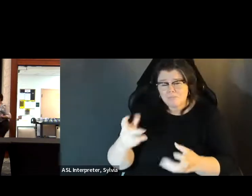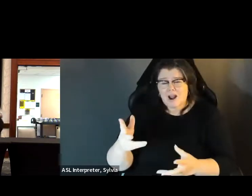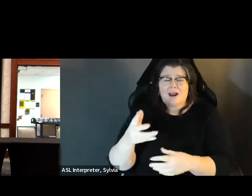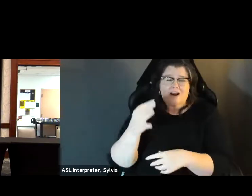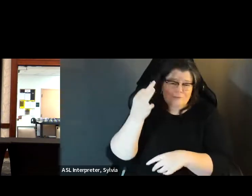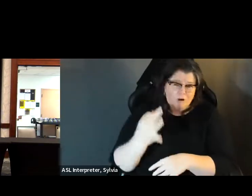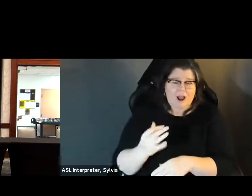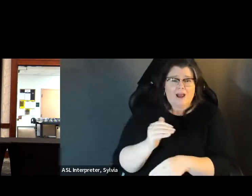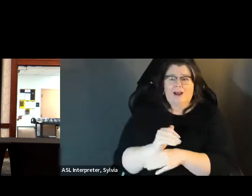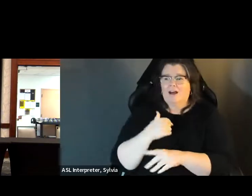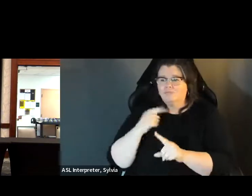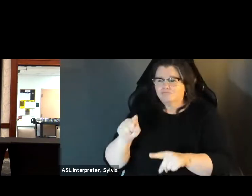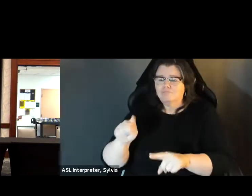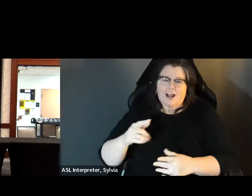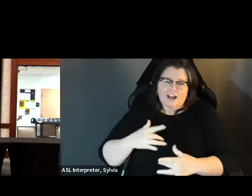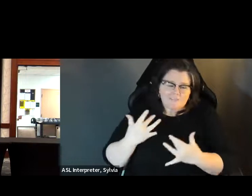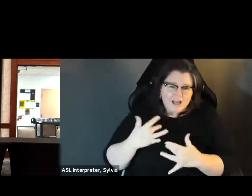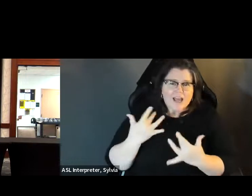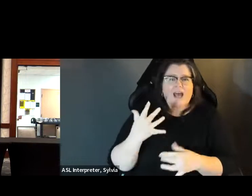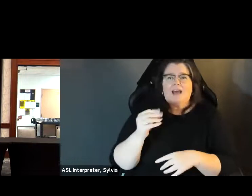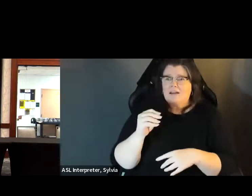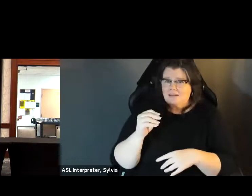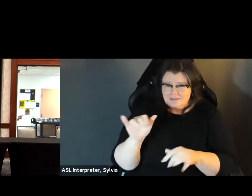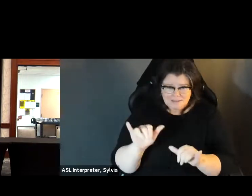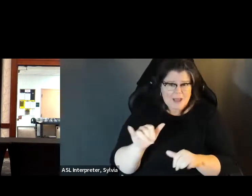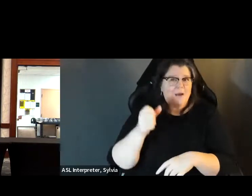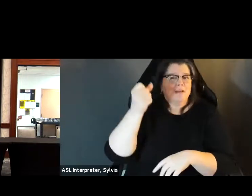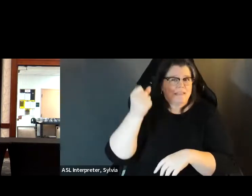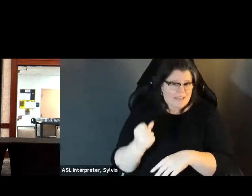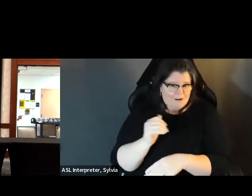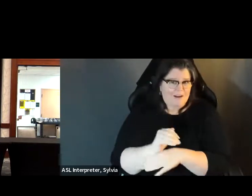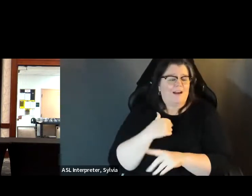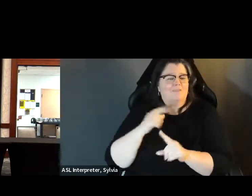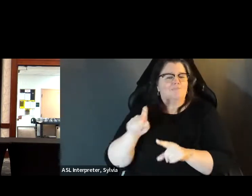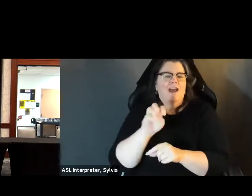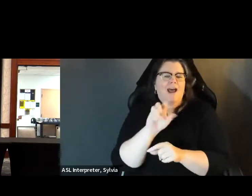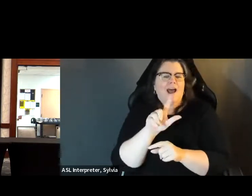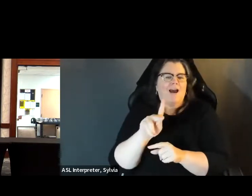I spent many of my Good Friday night at Church Fries, and my Saturday nights passing out campaign literature at Elks Lodge.